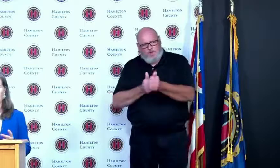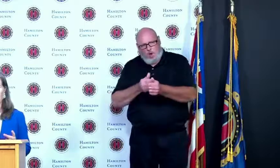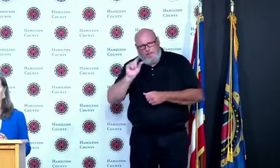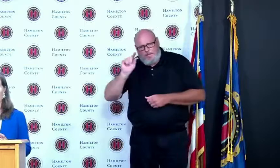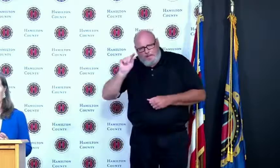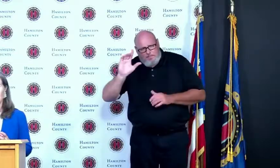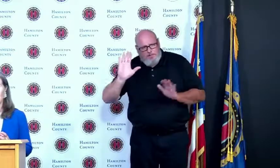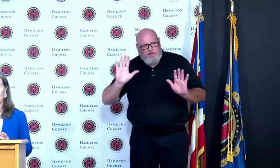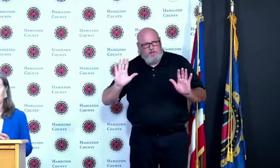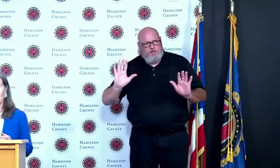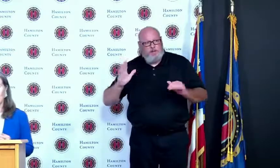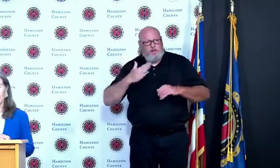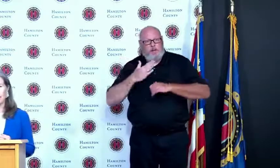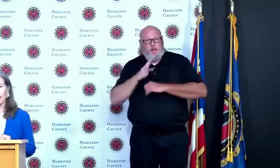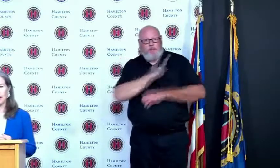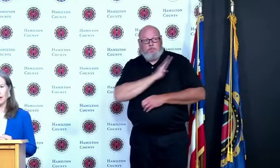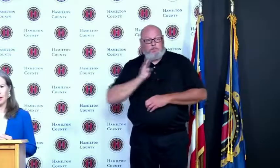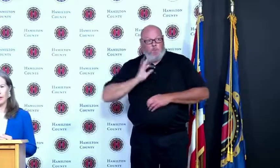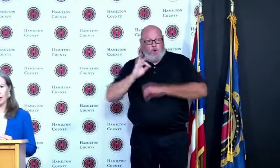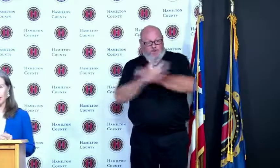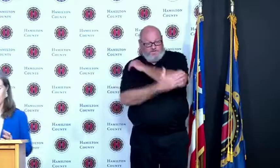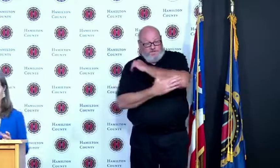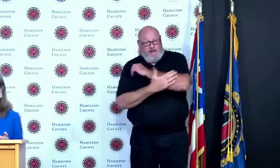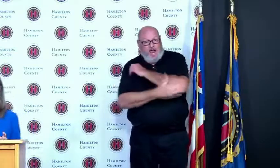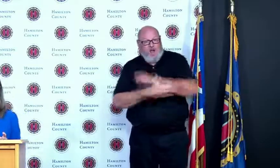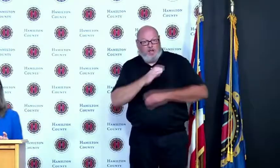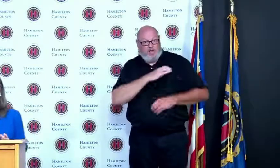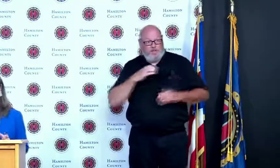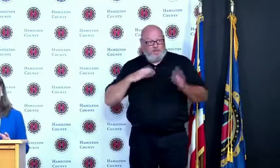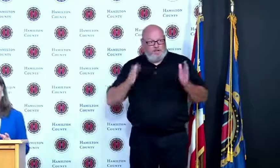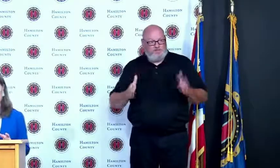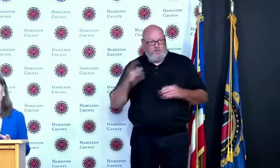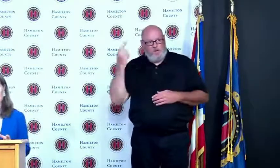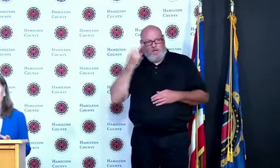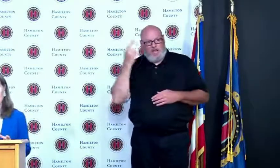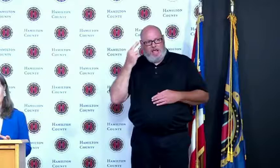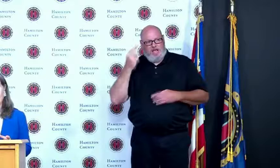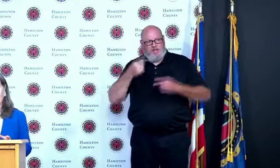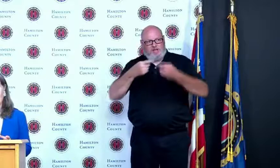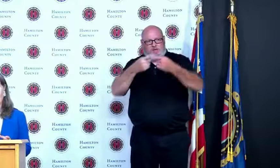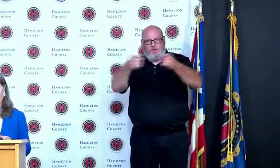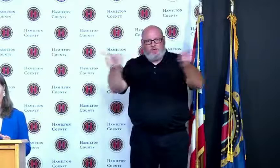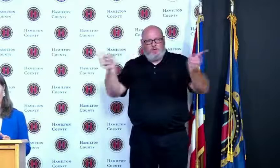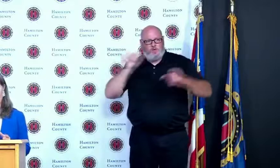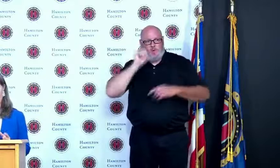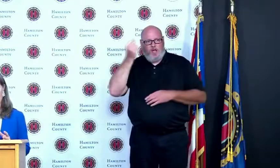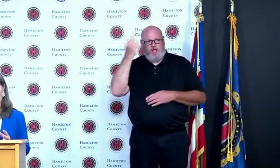because I now recognize that not ever everyone understands that we meet twice a week we meet on